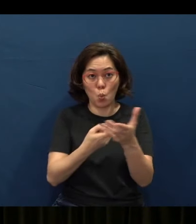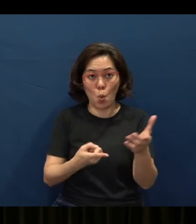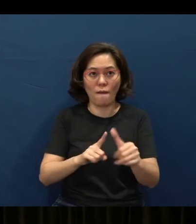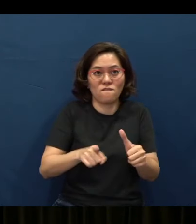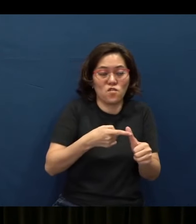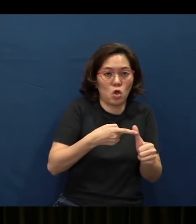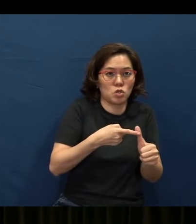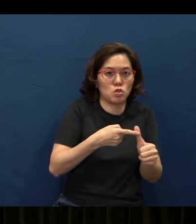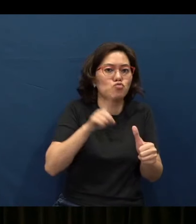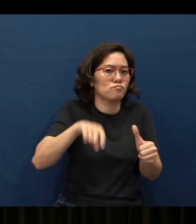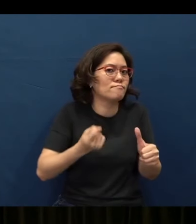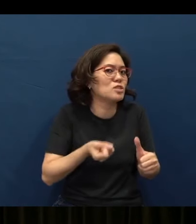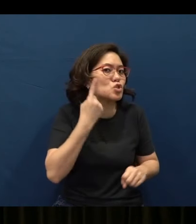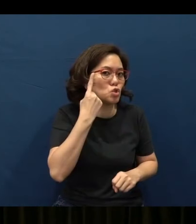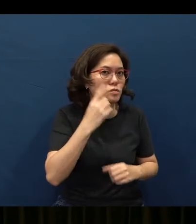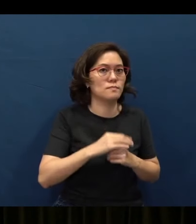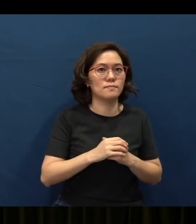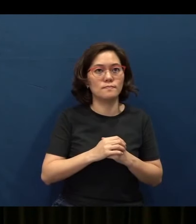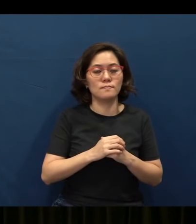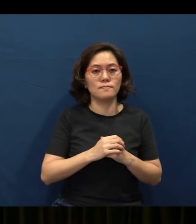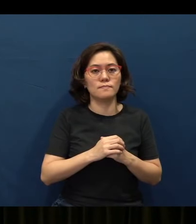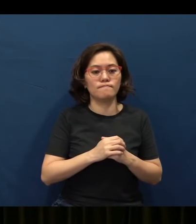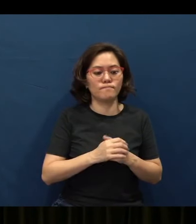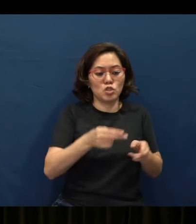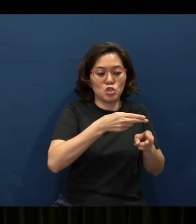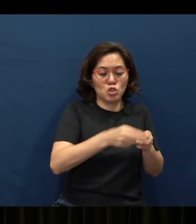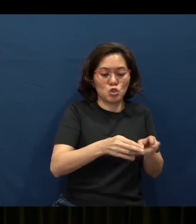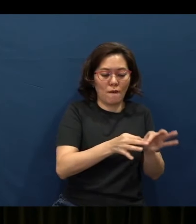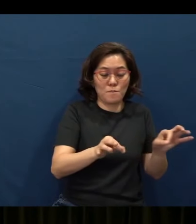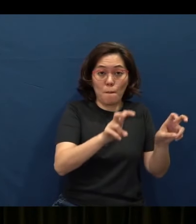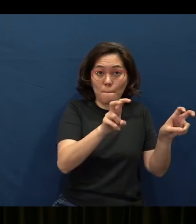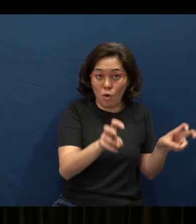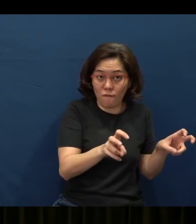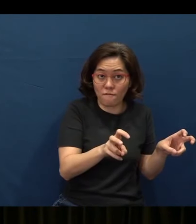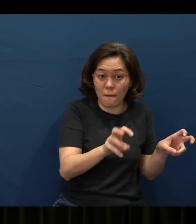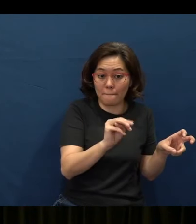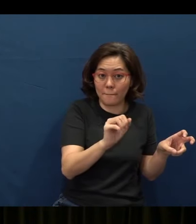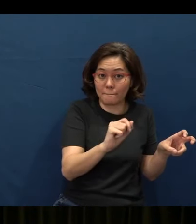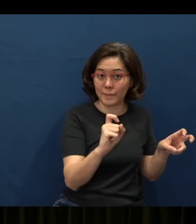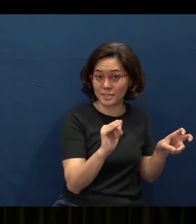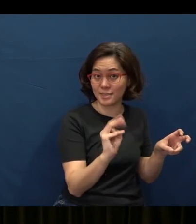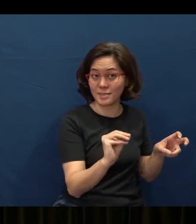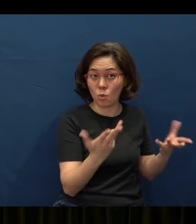First, you need to understand that short proverbial maxims are therefore